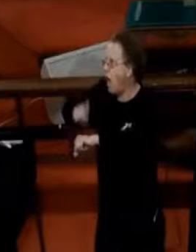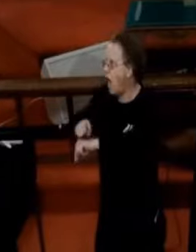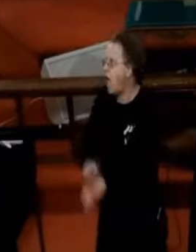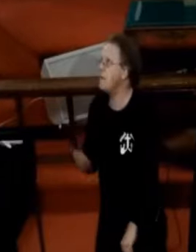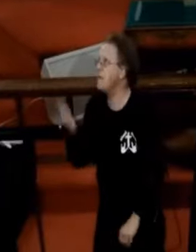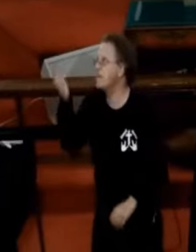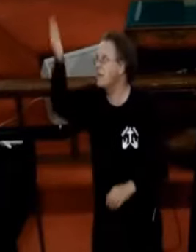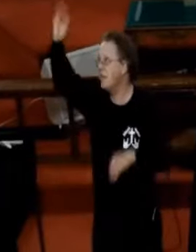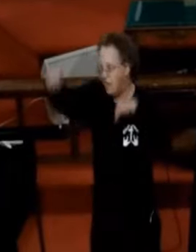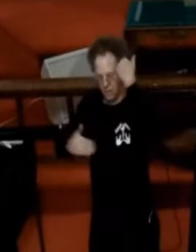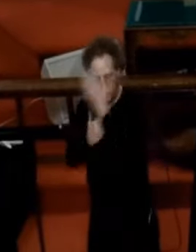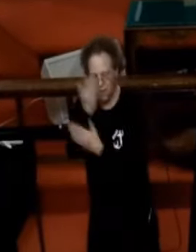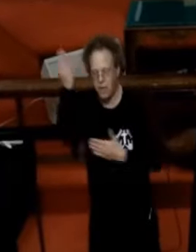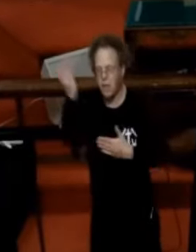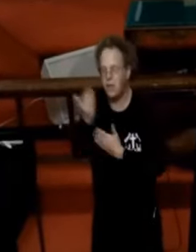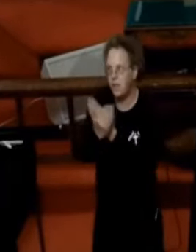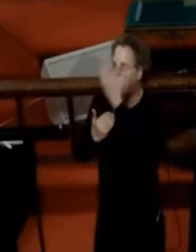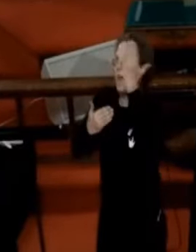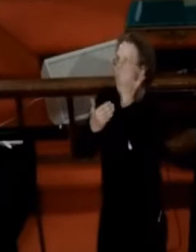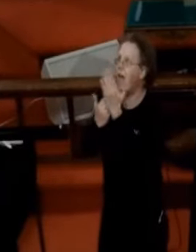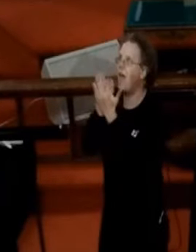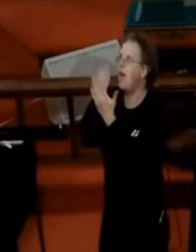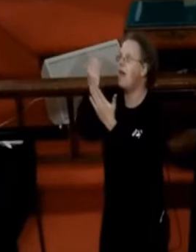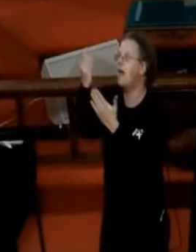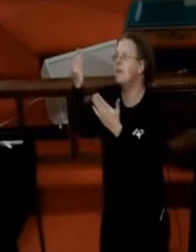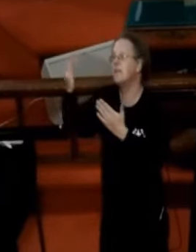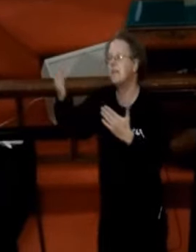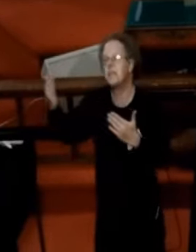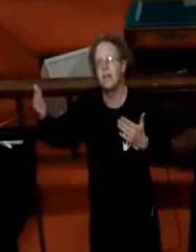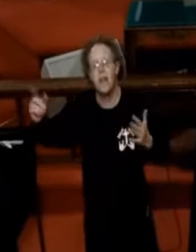Time is in His hands